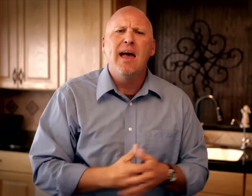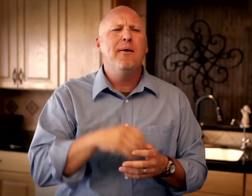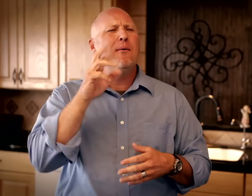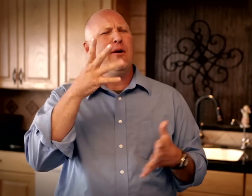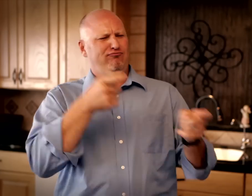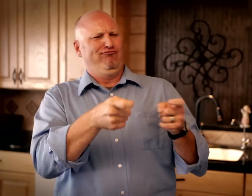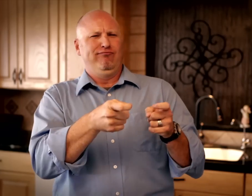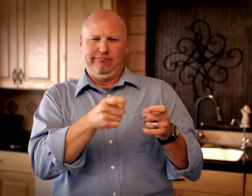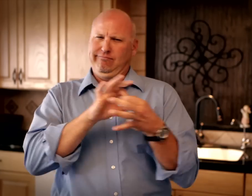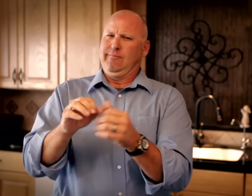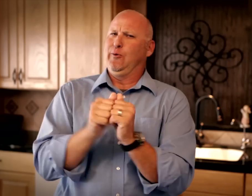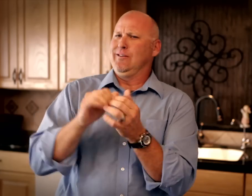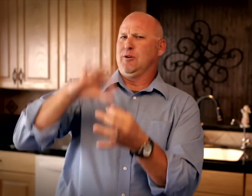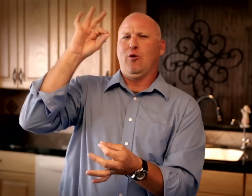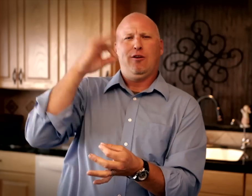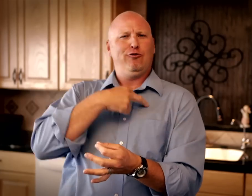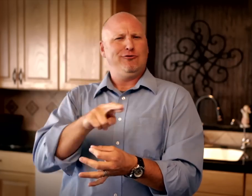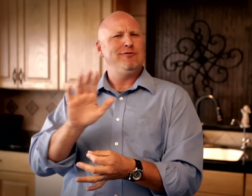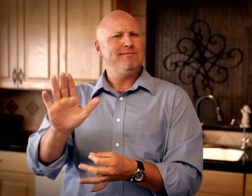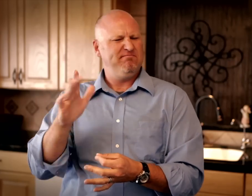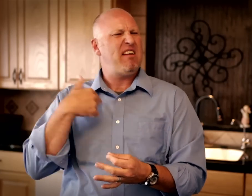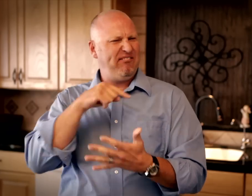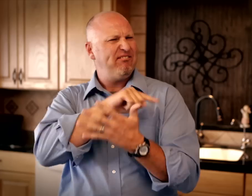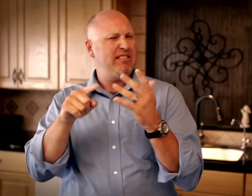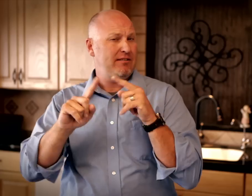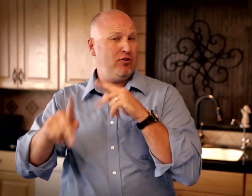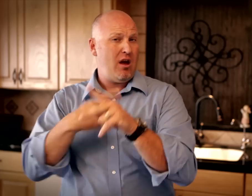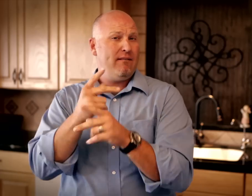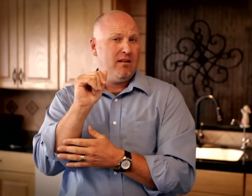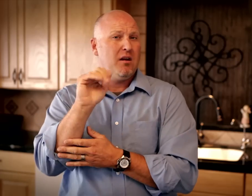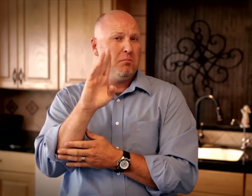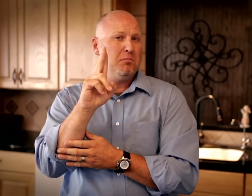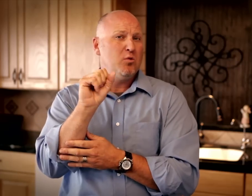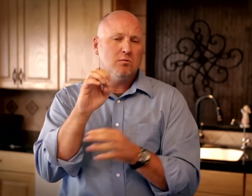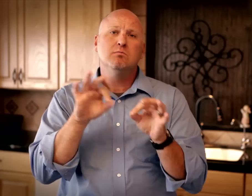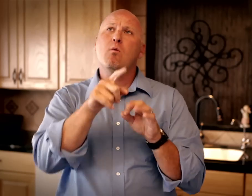They may use religion or spirituality as a way or excuse to control you. These are the different kinds of abuse.